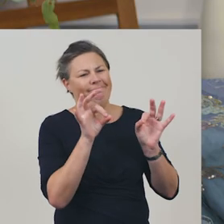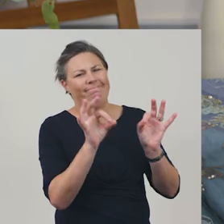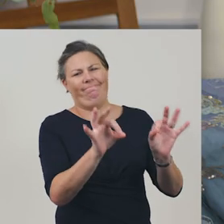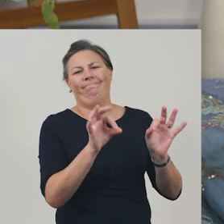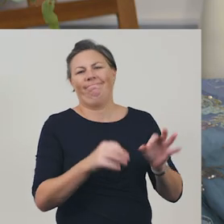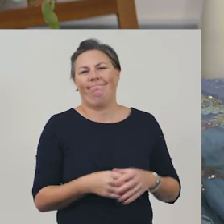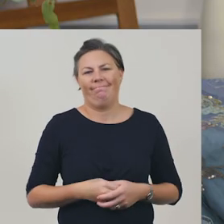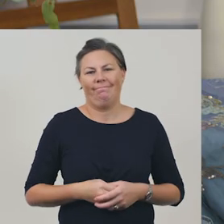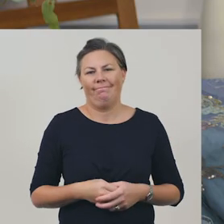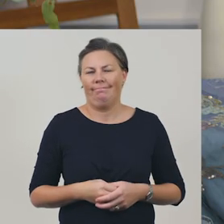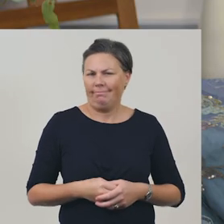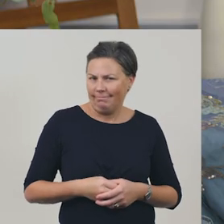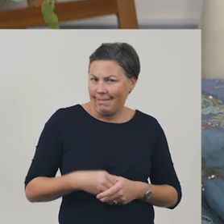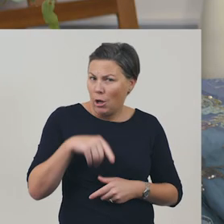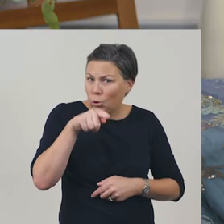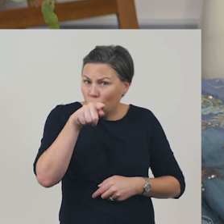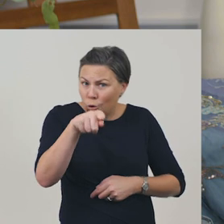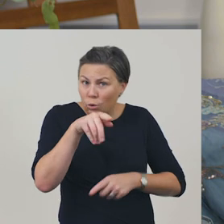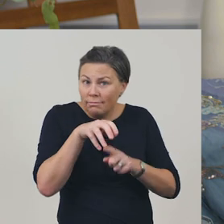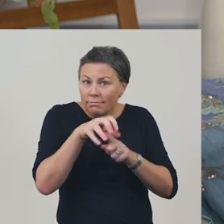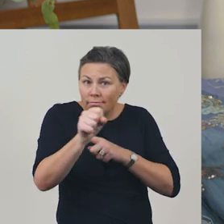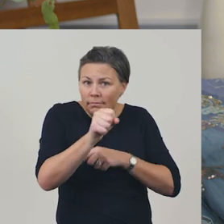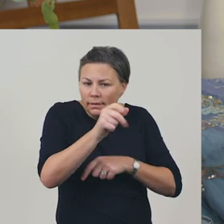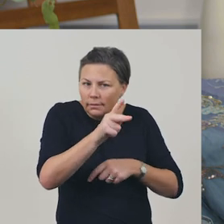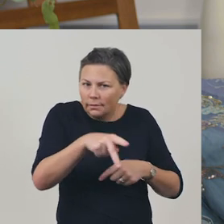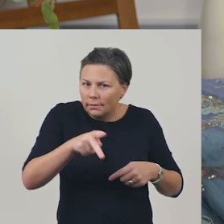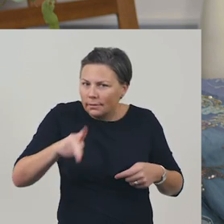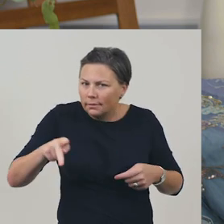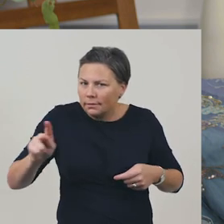Did you find any examples of repetition in the poem, 'David’s Creek’?